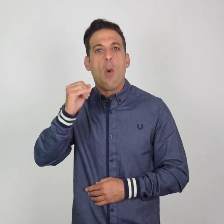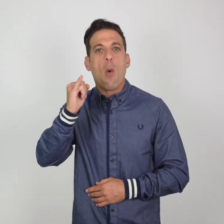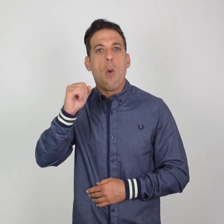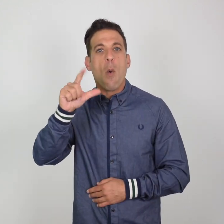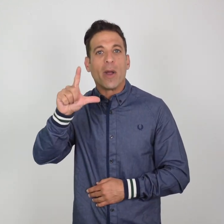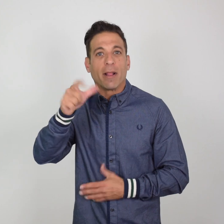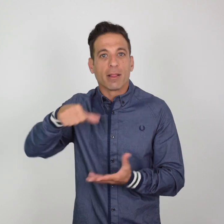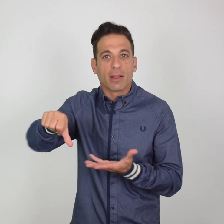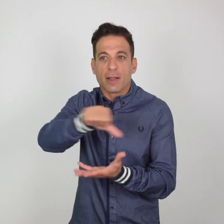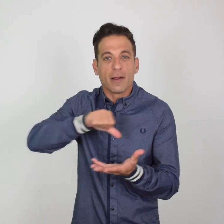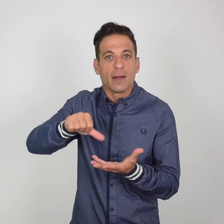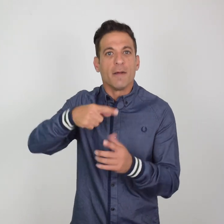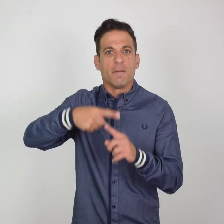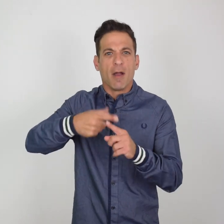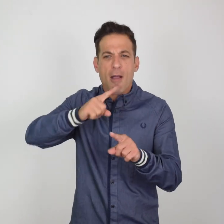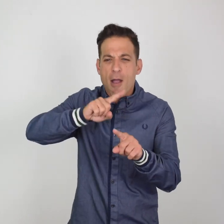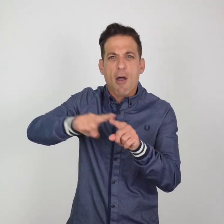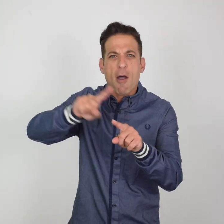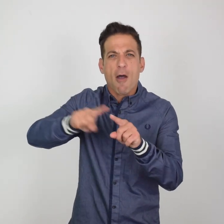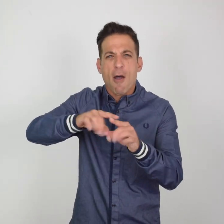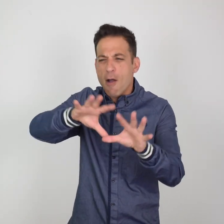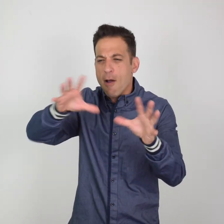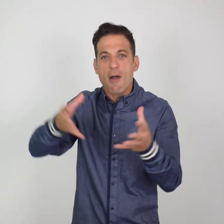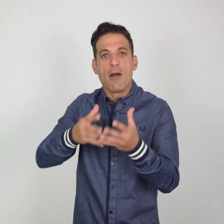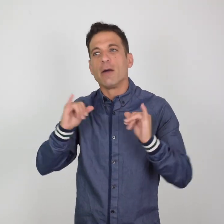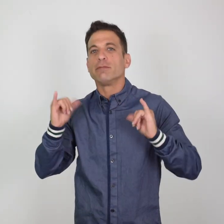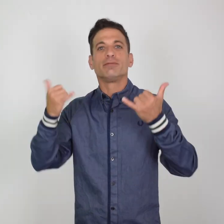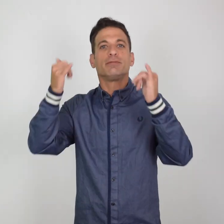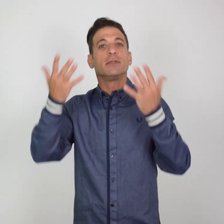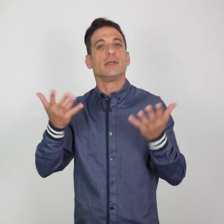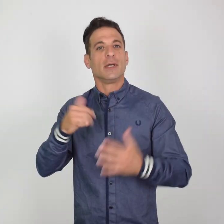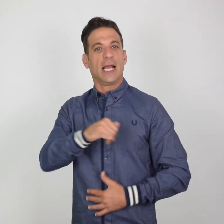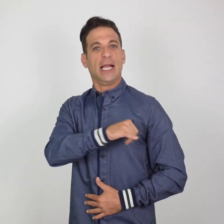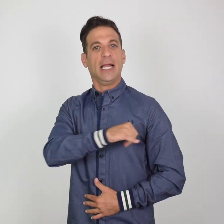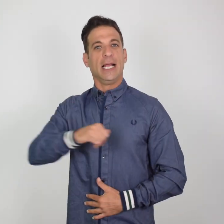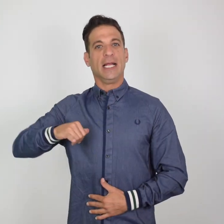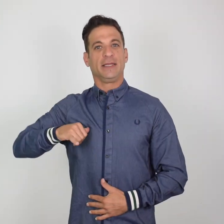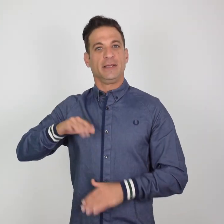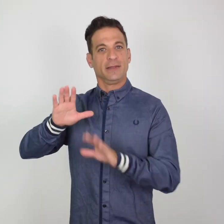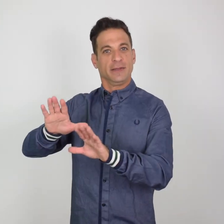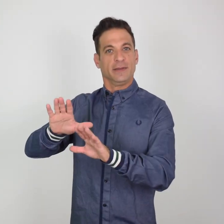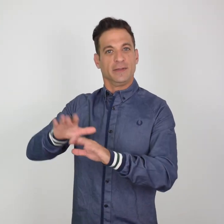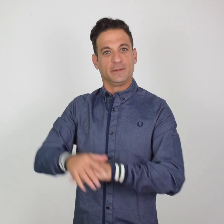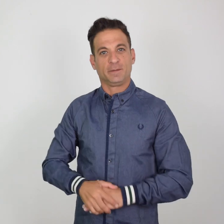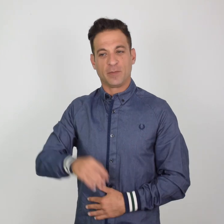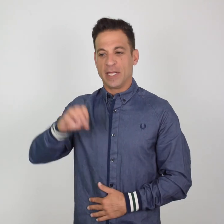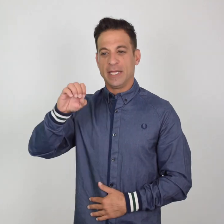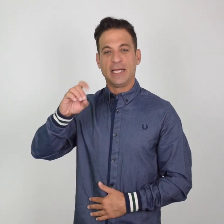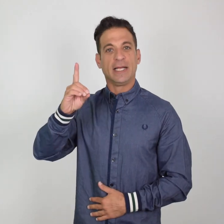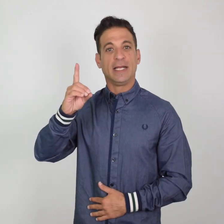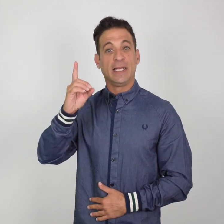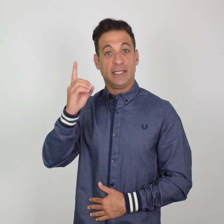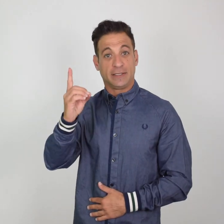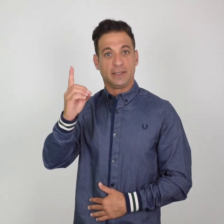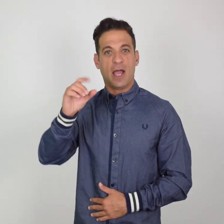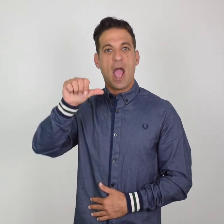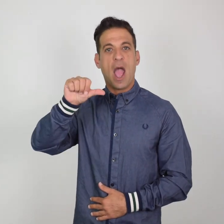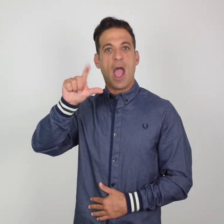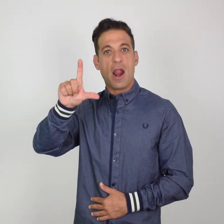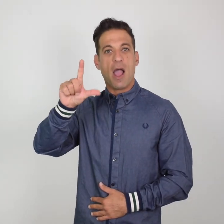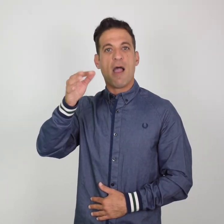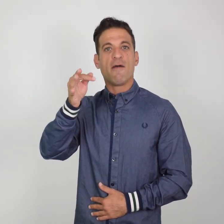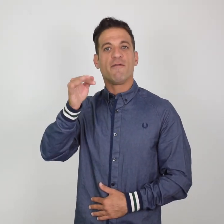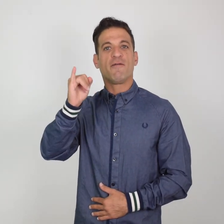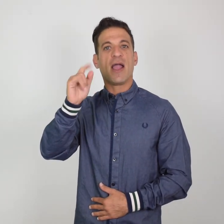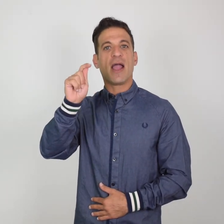fasting period. The Chief Imam wanted the Deaf children and staff